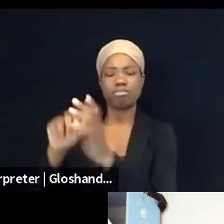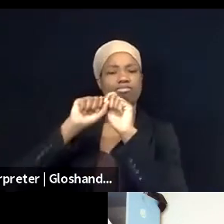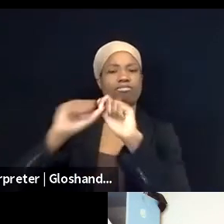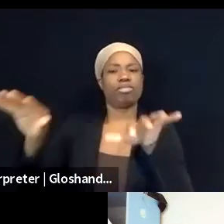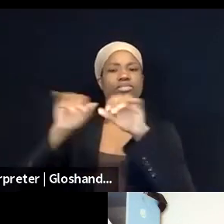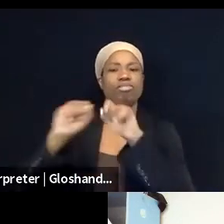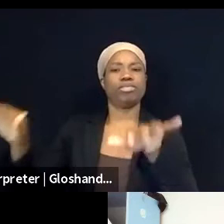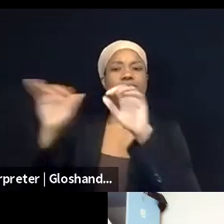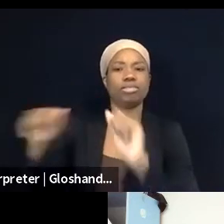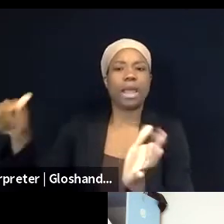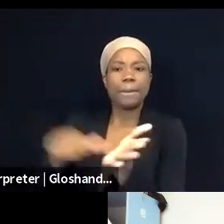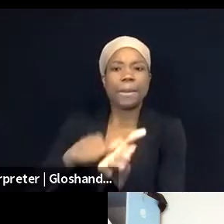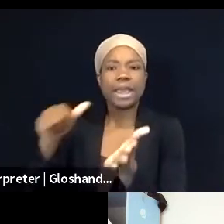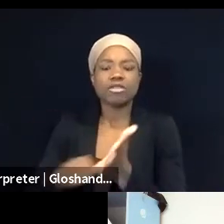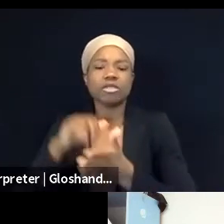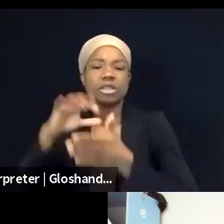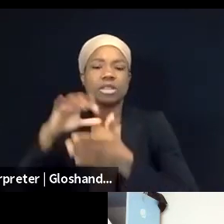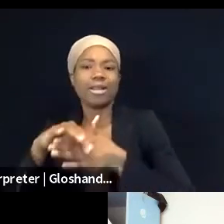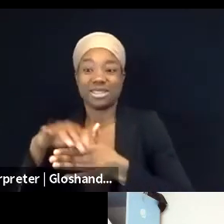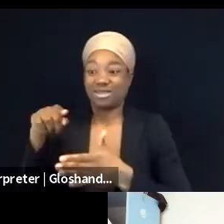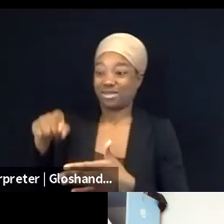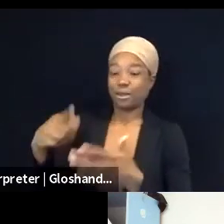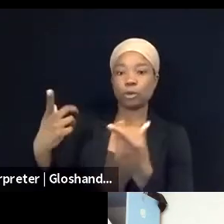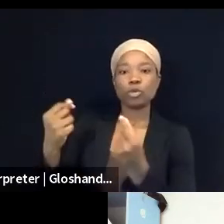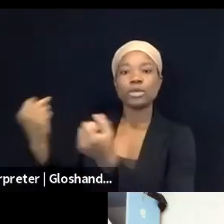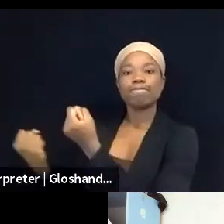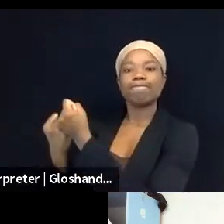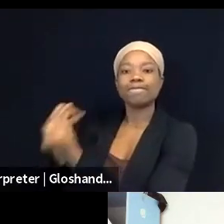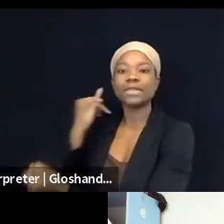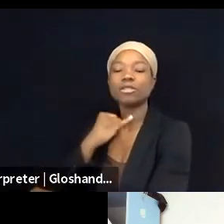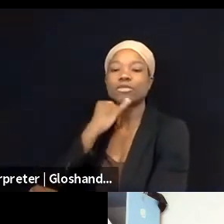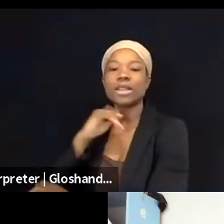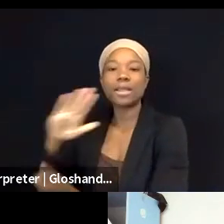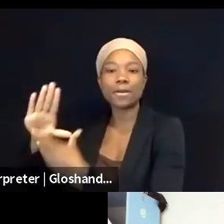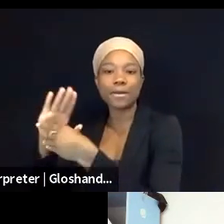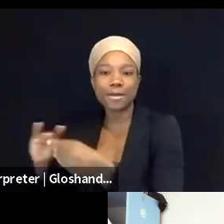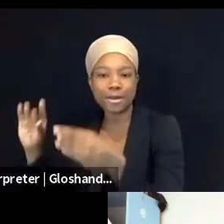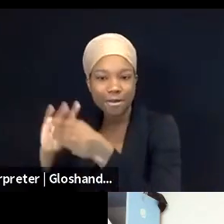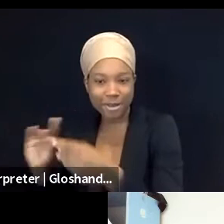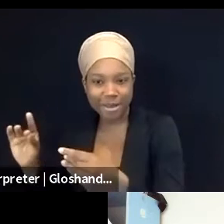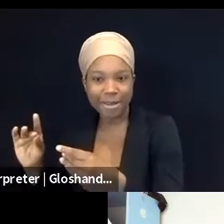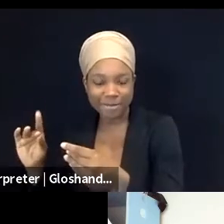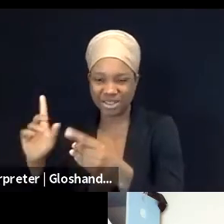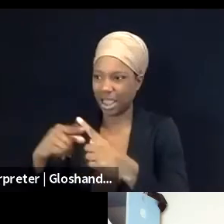the Israeli narrative as an opposite toward what they have to have been doing with the Palestinian narrative.